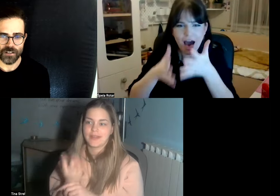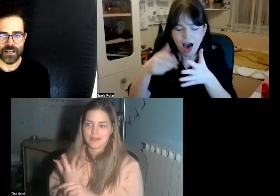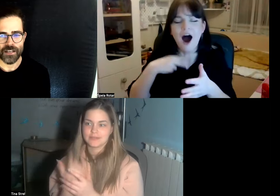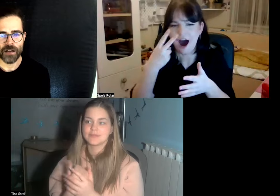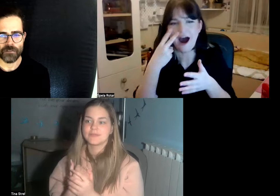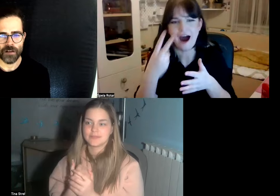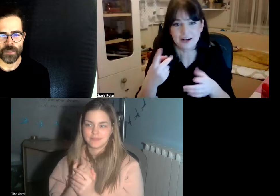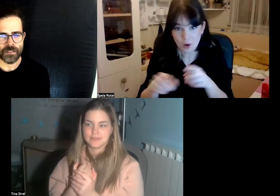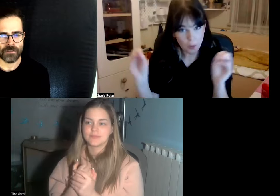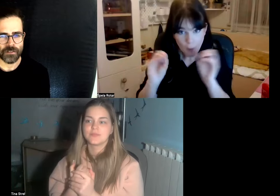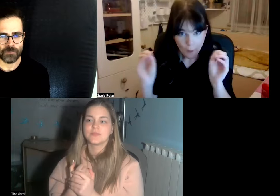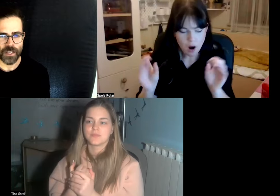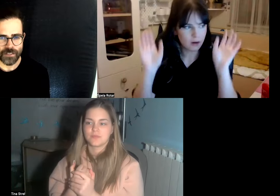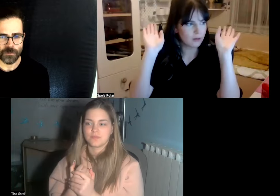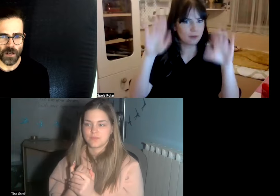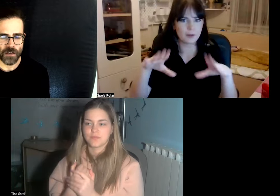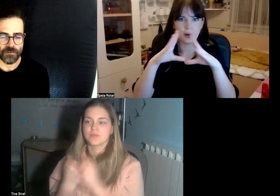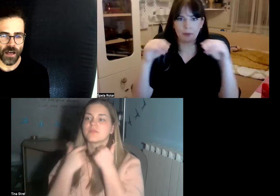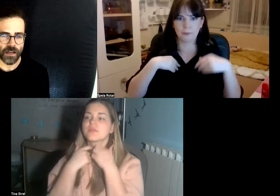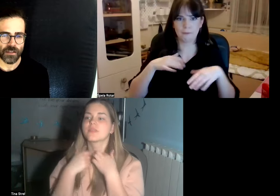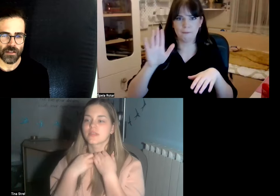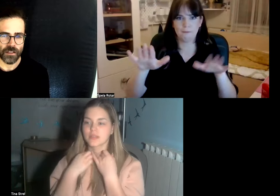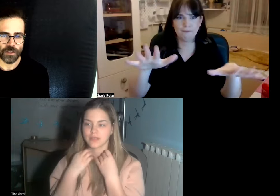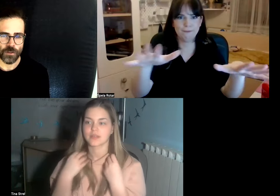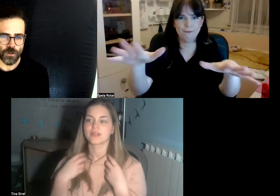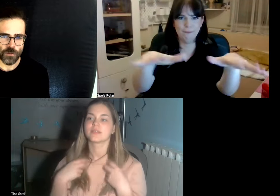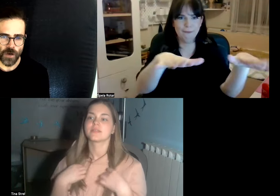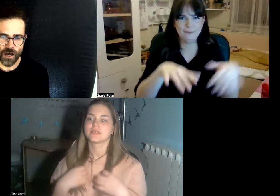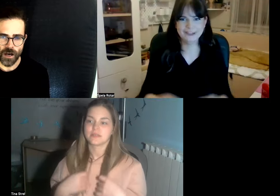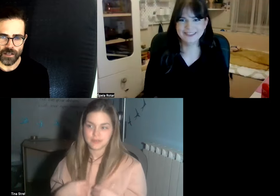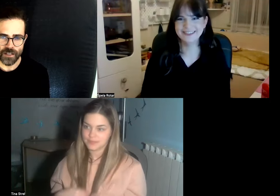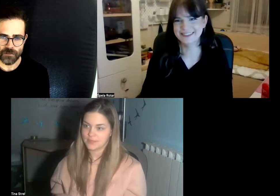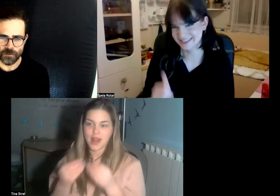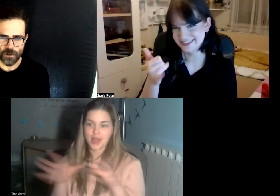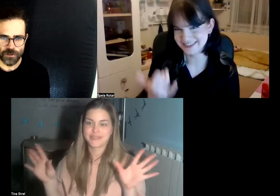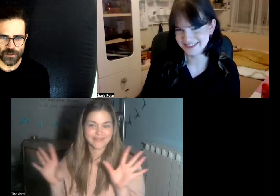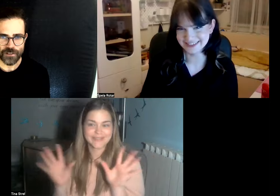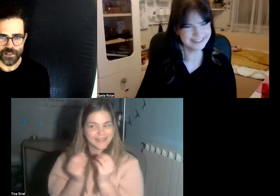need yeah yeah I've been in places where I've had to use my cell phone torch